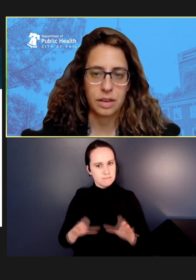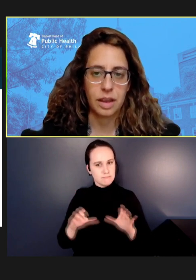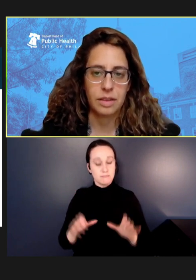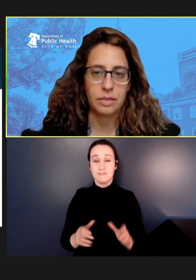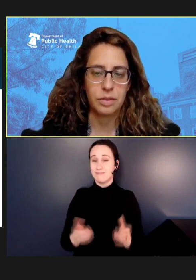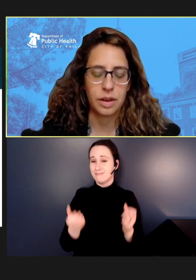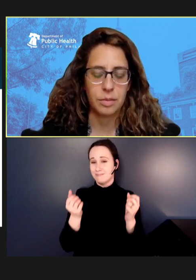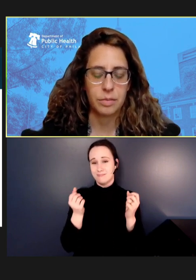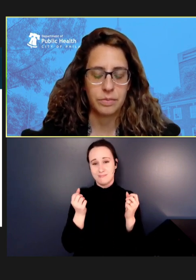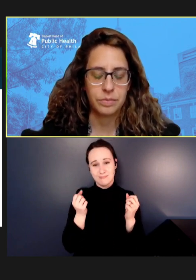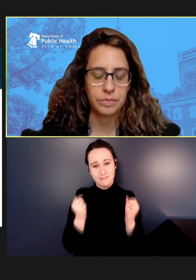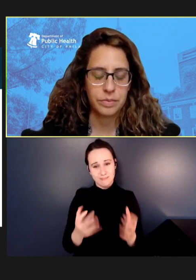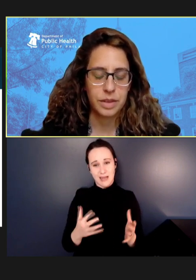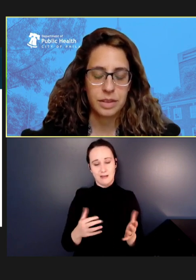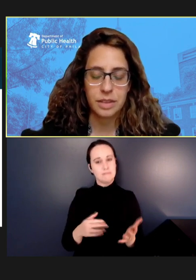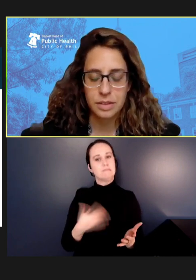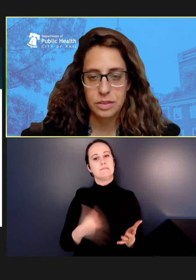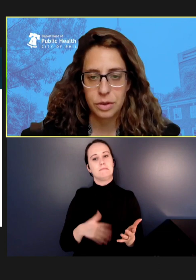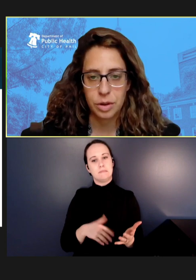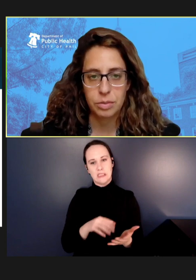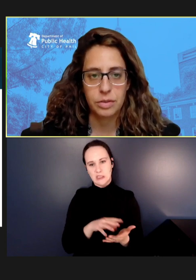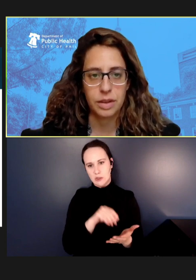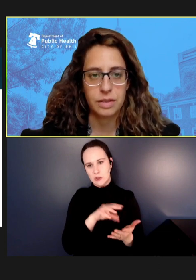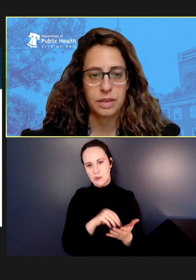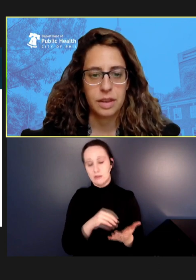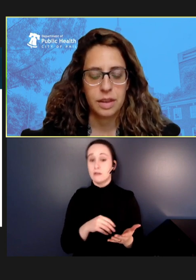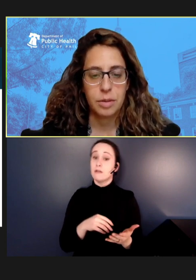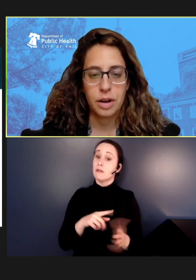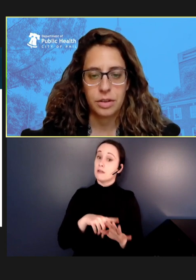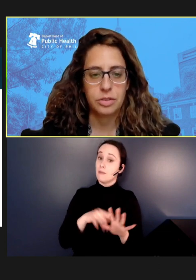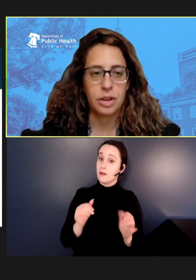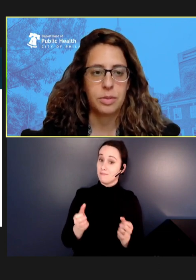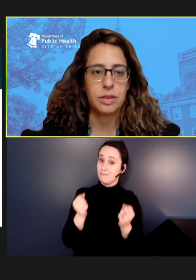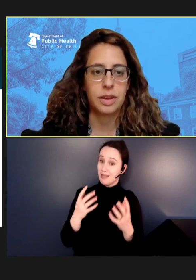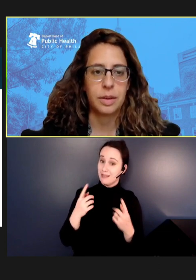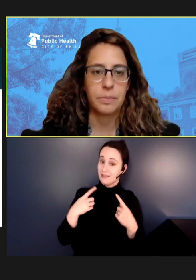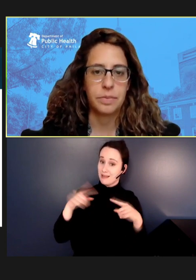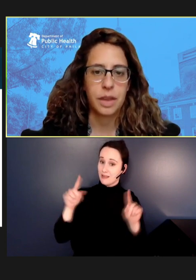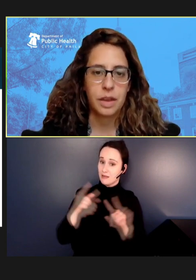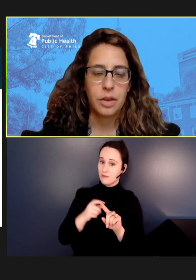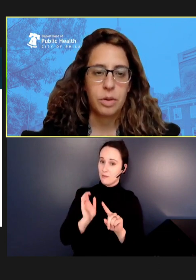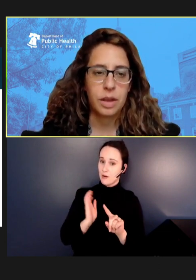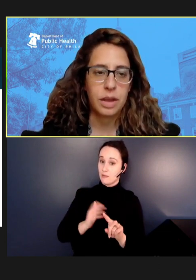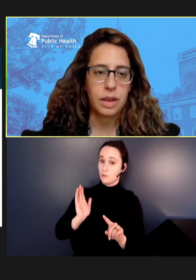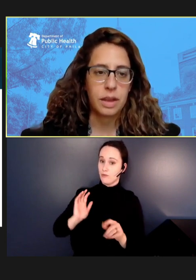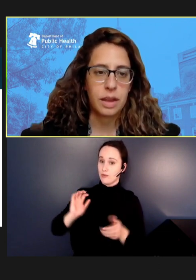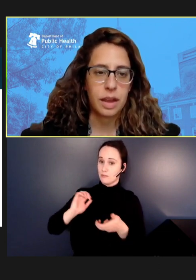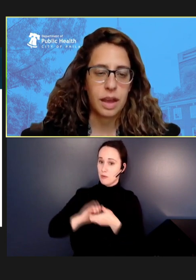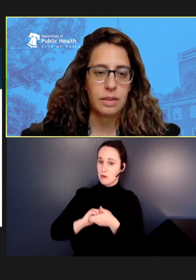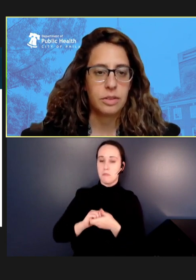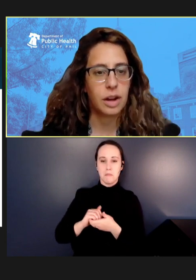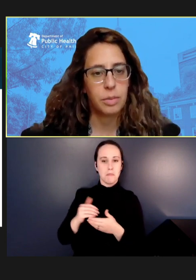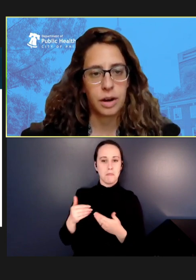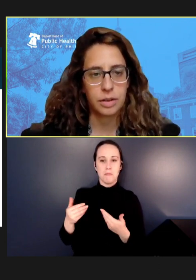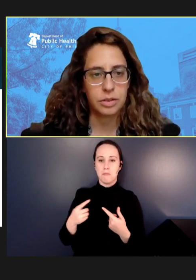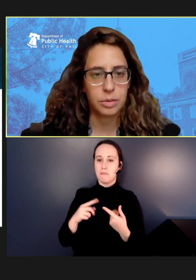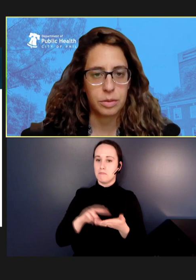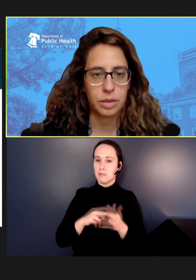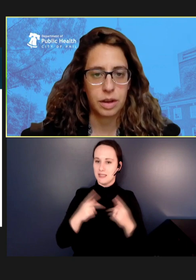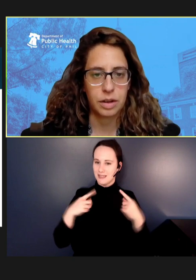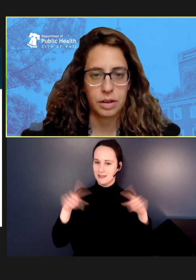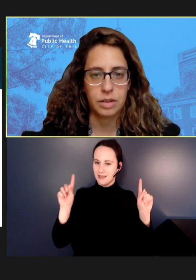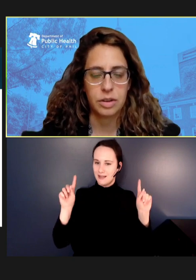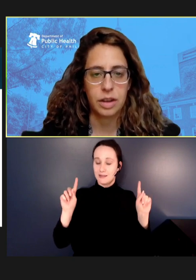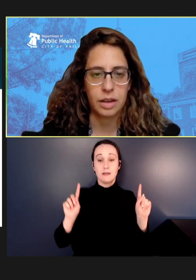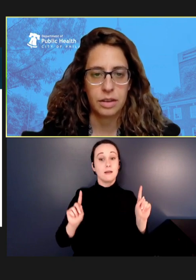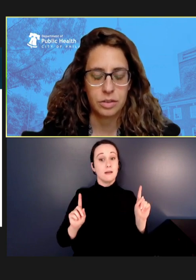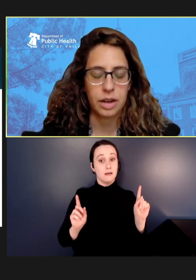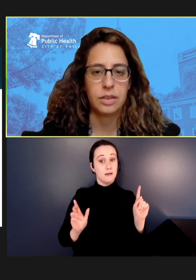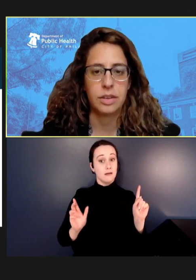a lot of successes from our previous partnerships. We had great partnerships with our early childhood